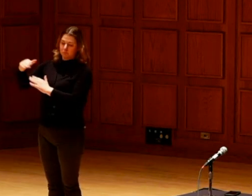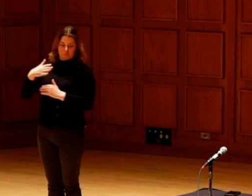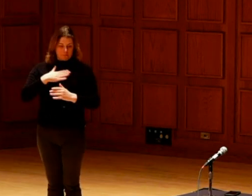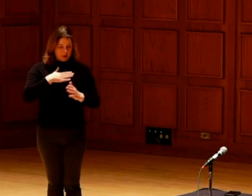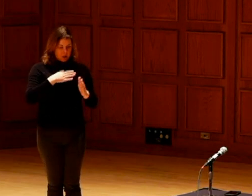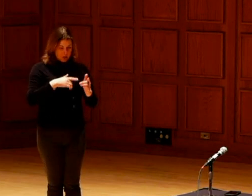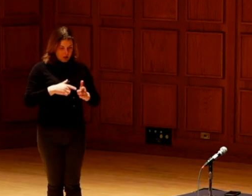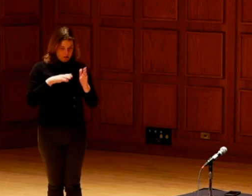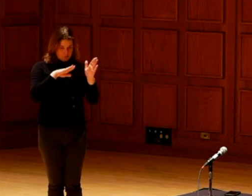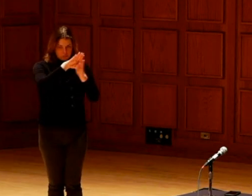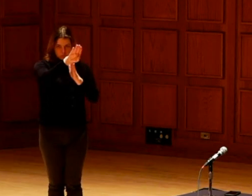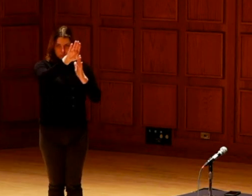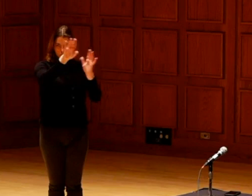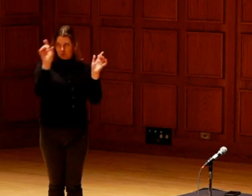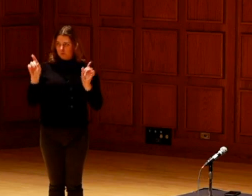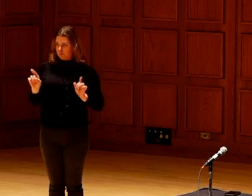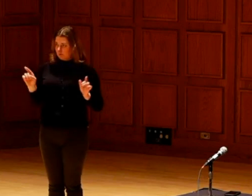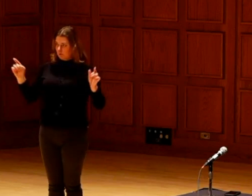Uncle Bob was on his trajectory.